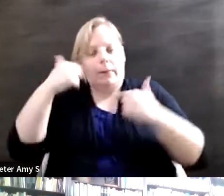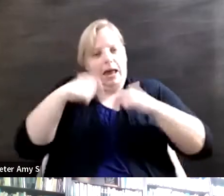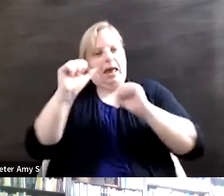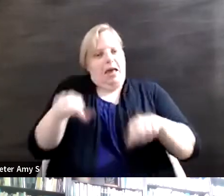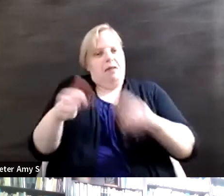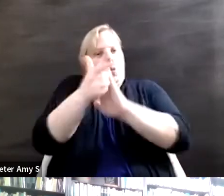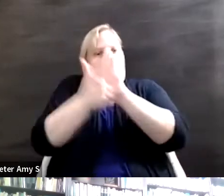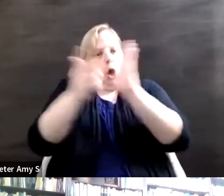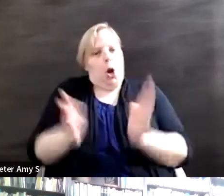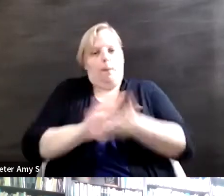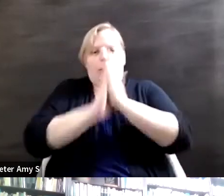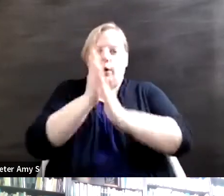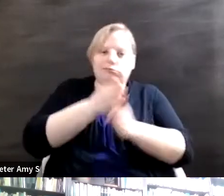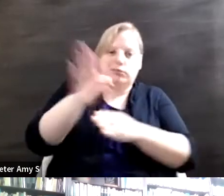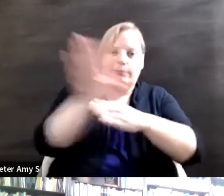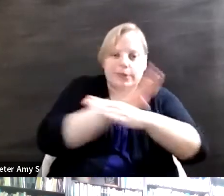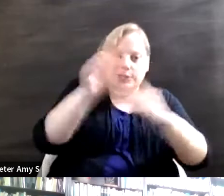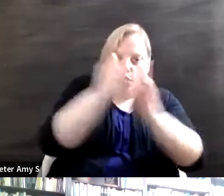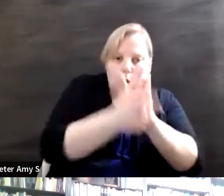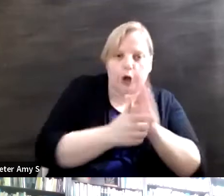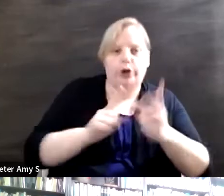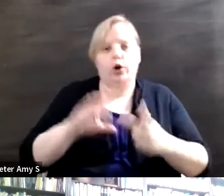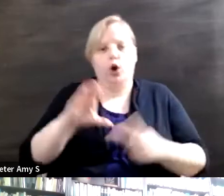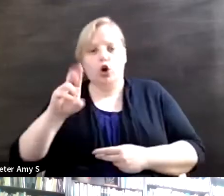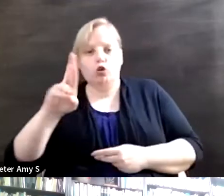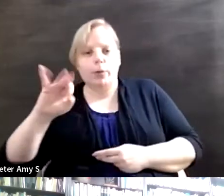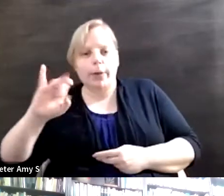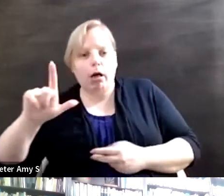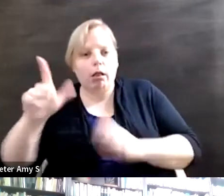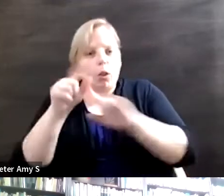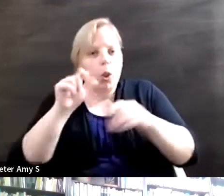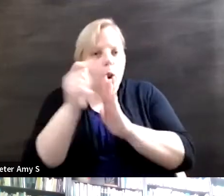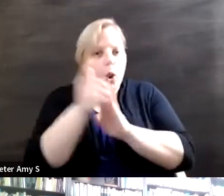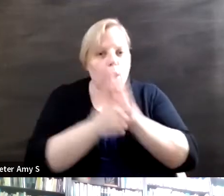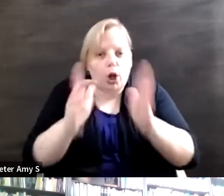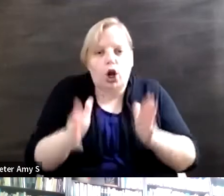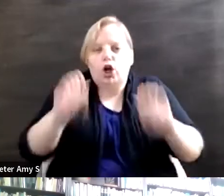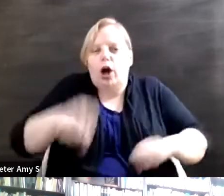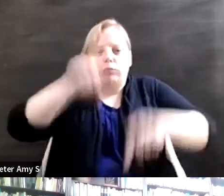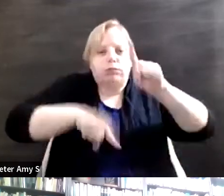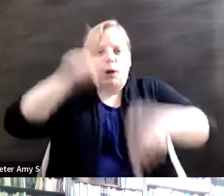lawyer or a criminal lawyer, and with actors--the same thing. Why can't you be an actor and portray